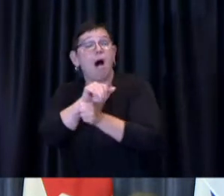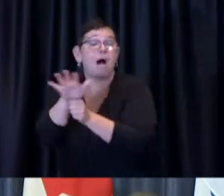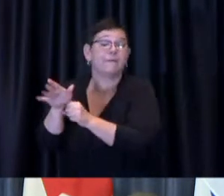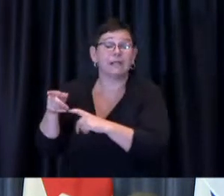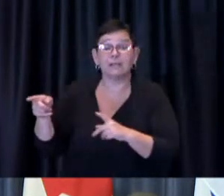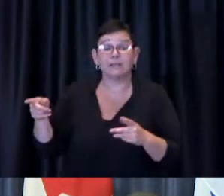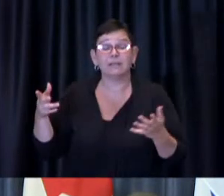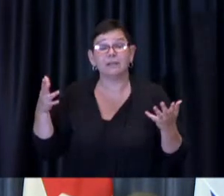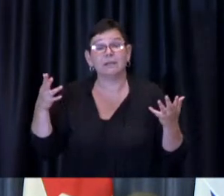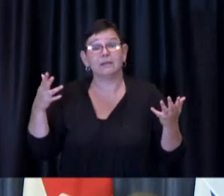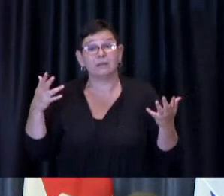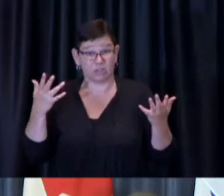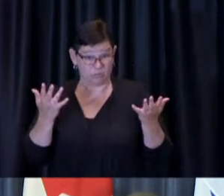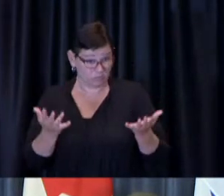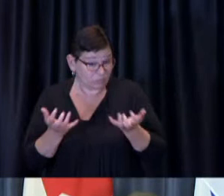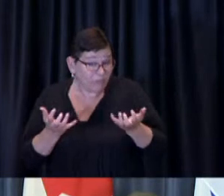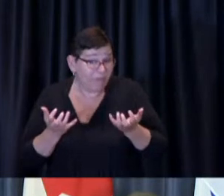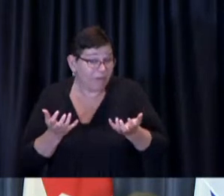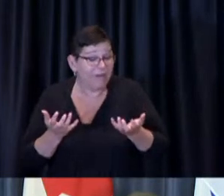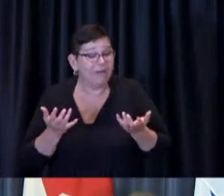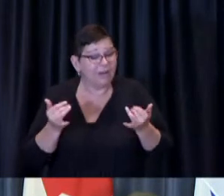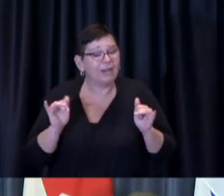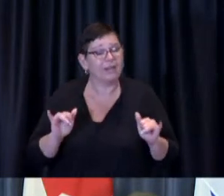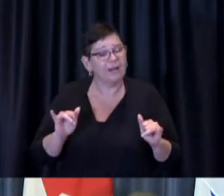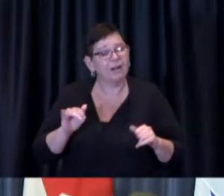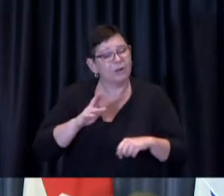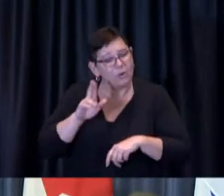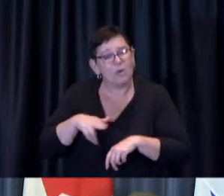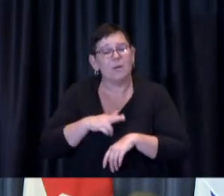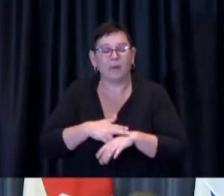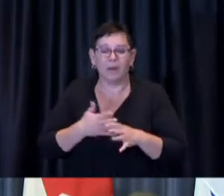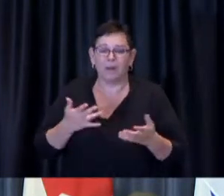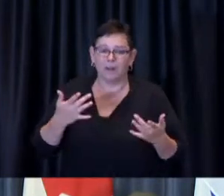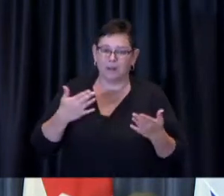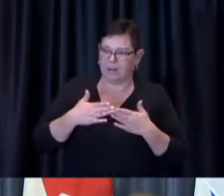it is perfectly normal for people to have questions about their healthcare including